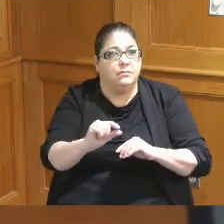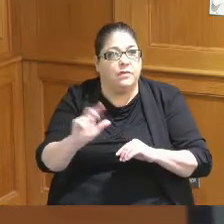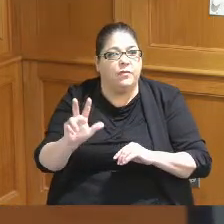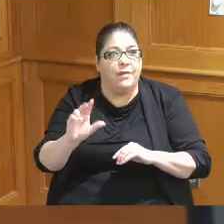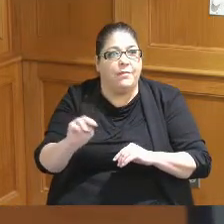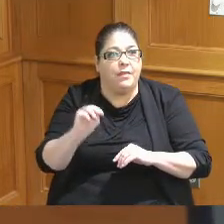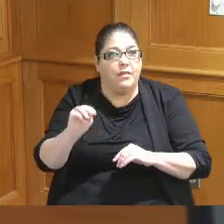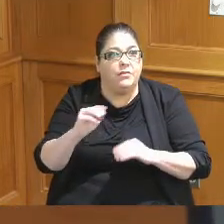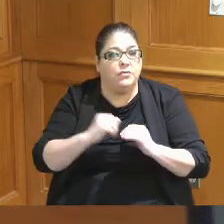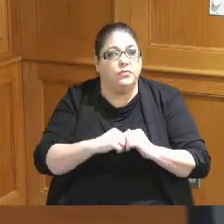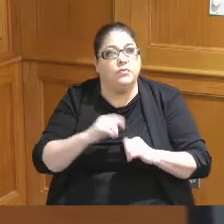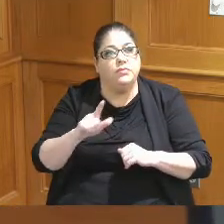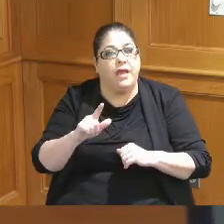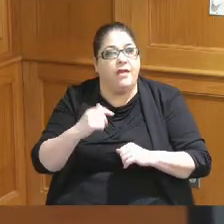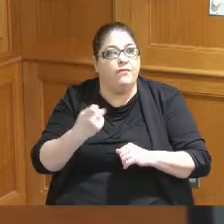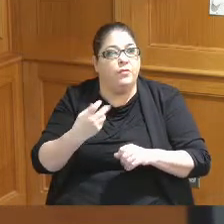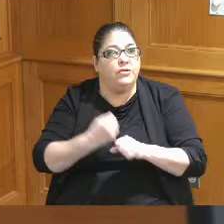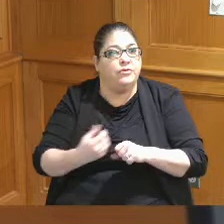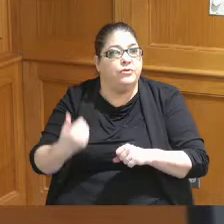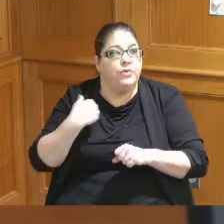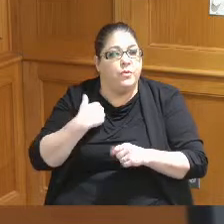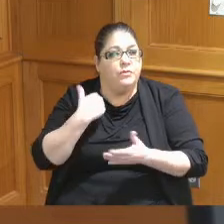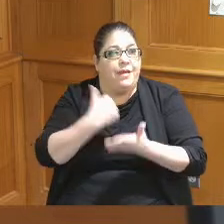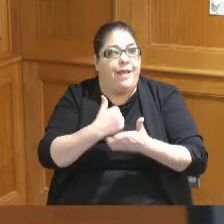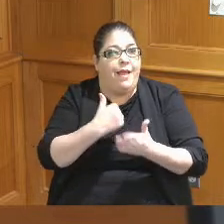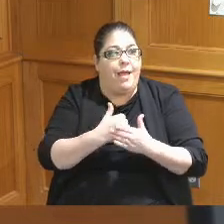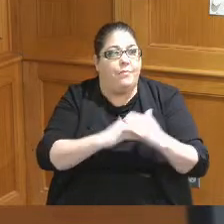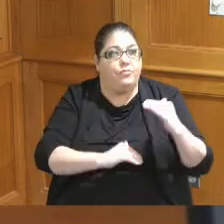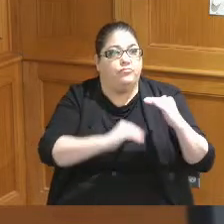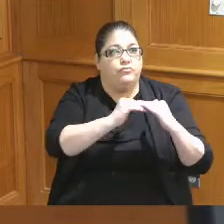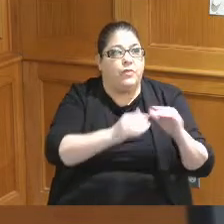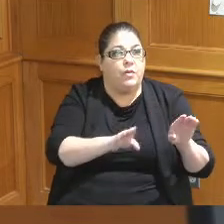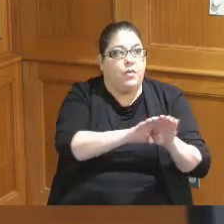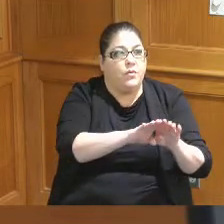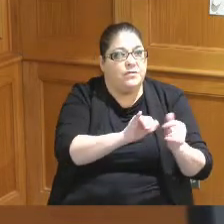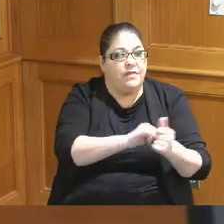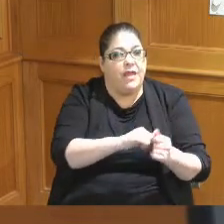to Sharonville a couple of years ago to help close that out the Board got a presentation on it